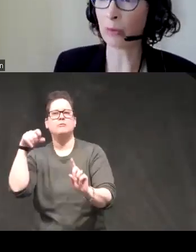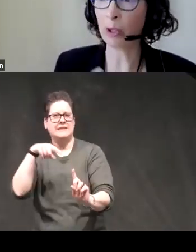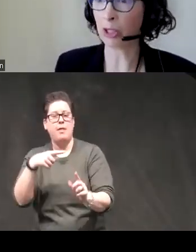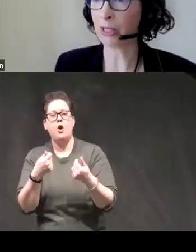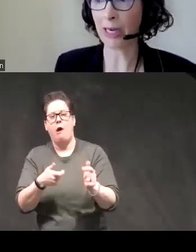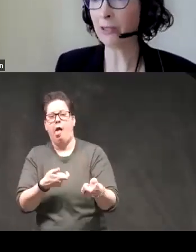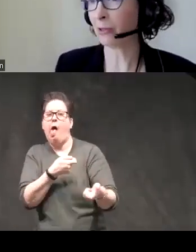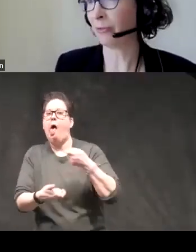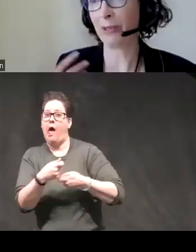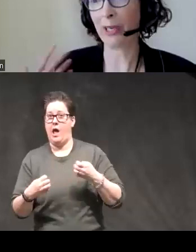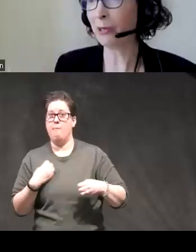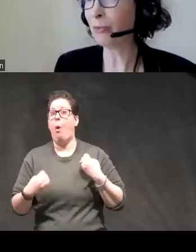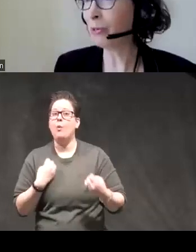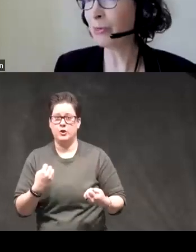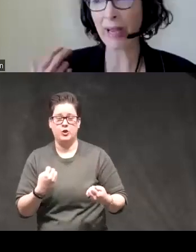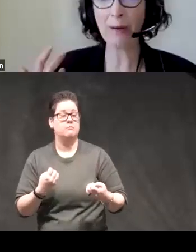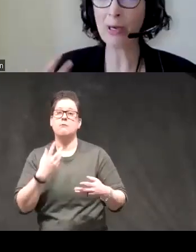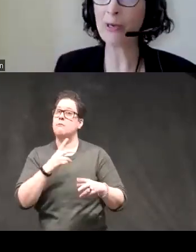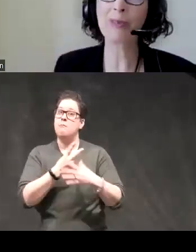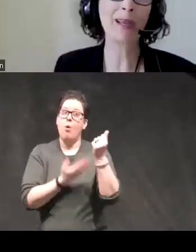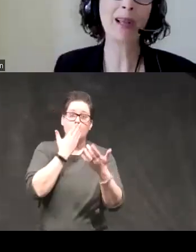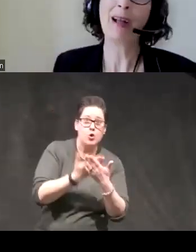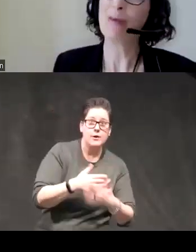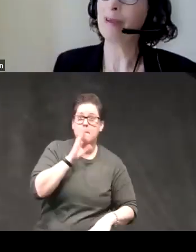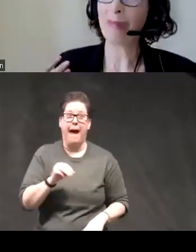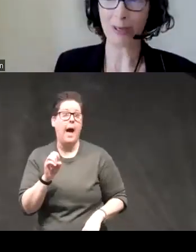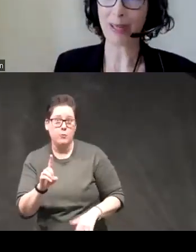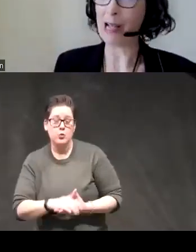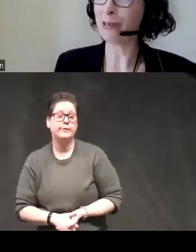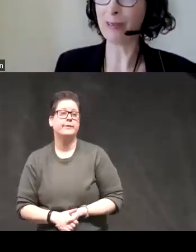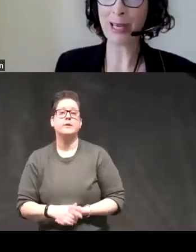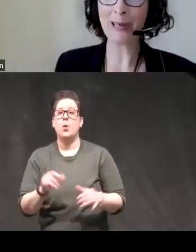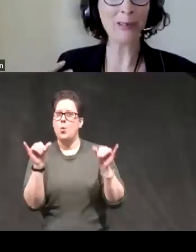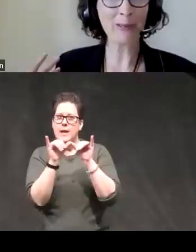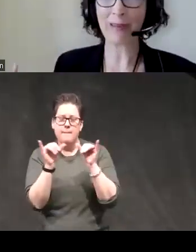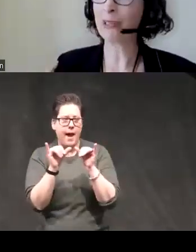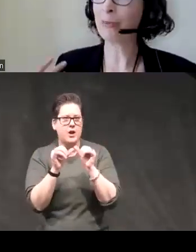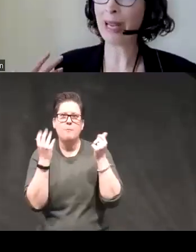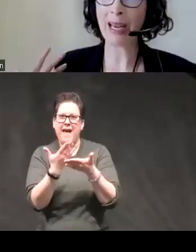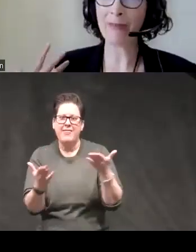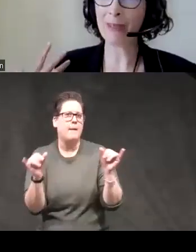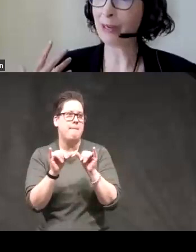emotion States we've tried Good Moods bad moods we've measured lots of channels facial Behavior